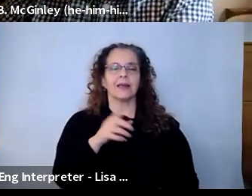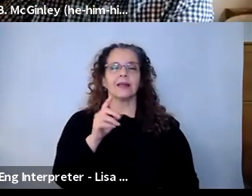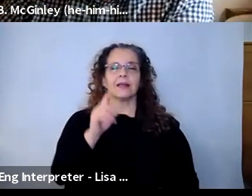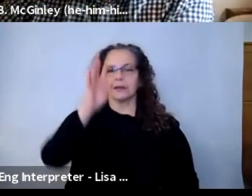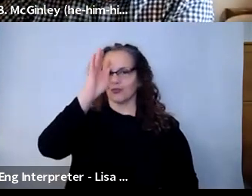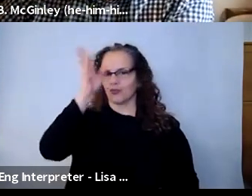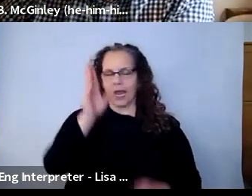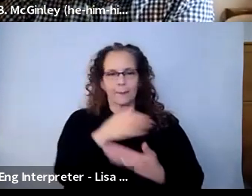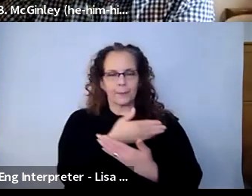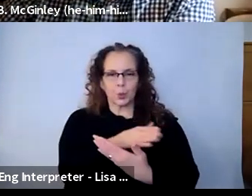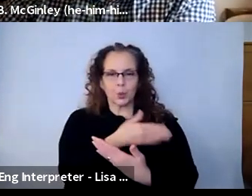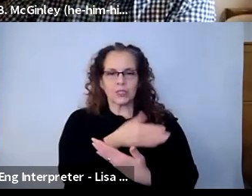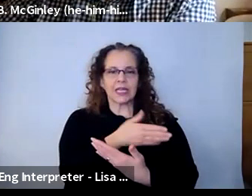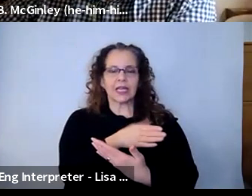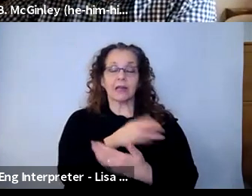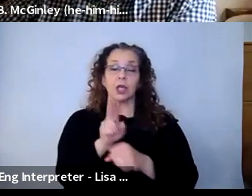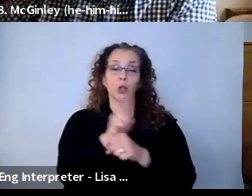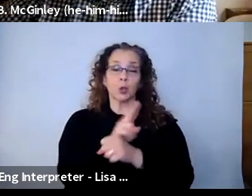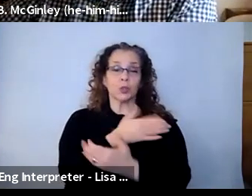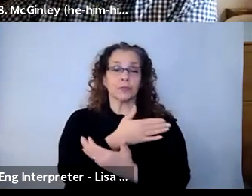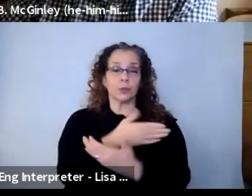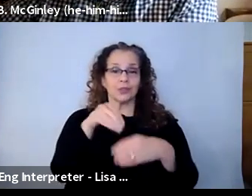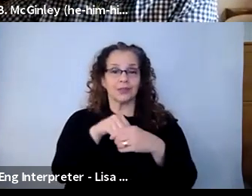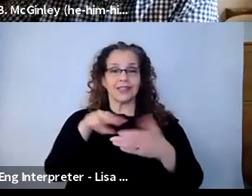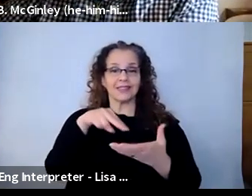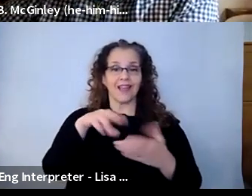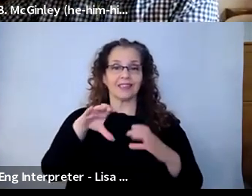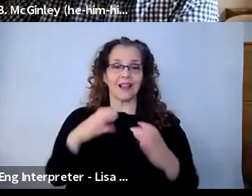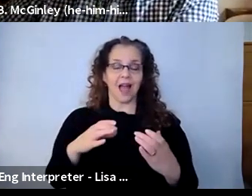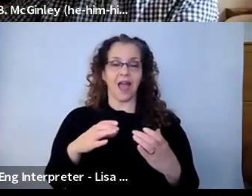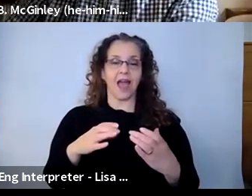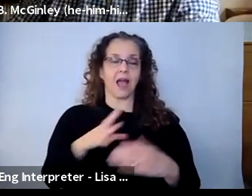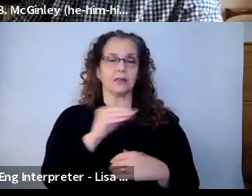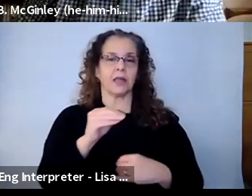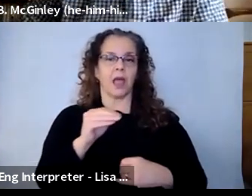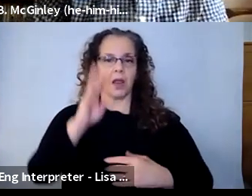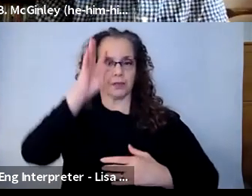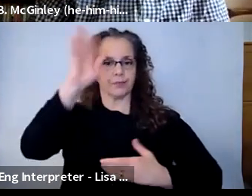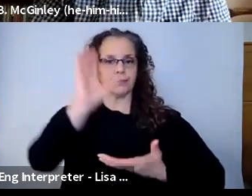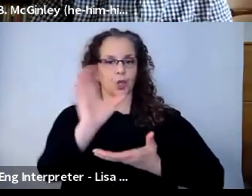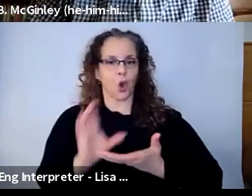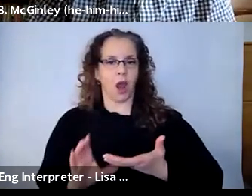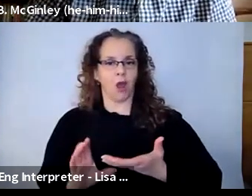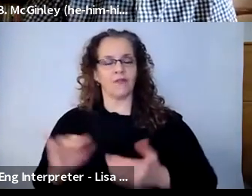music in our dance classes and for creating choreography as well. So yeah, combination of it all, too, I think.